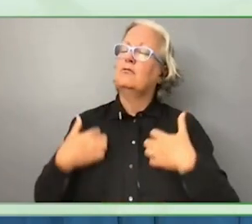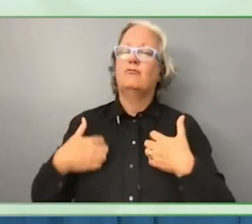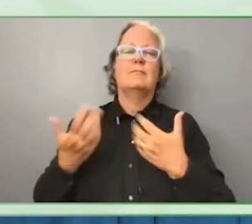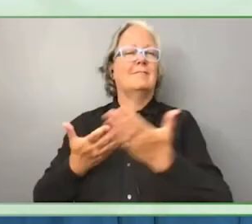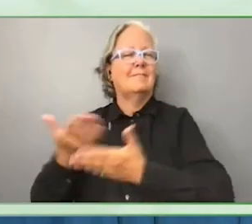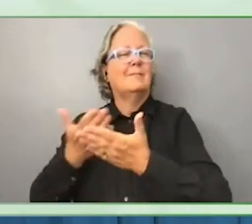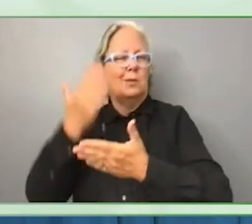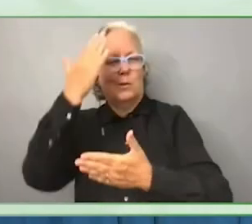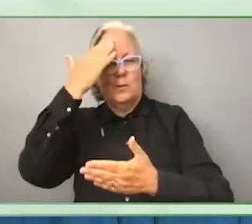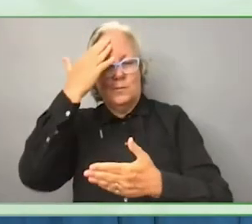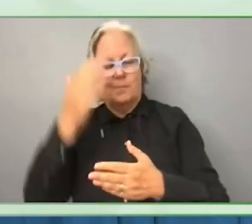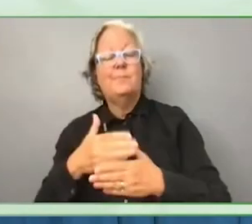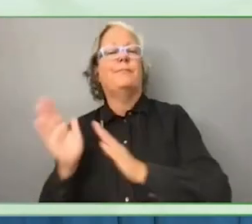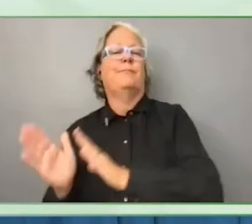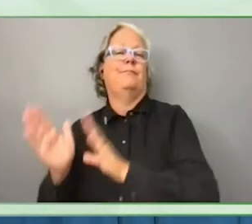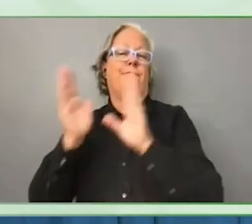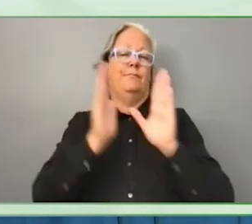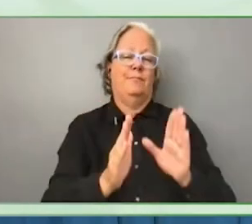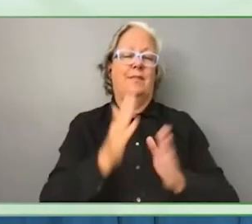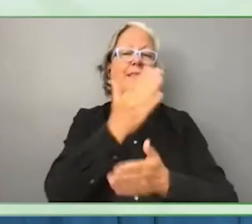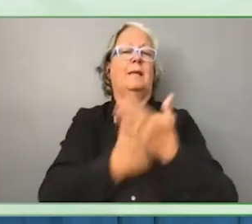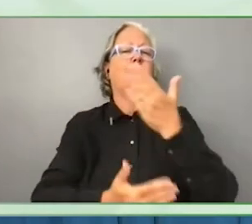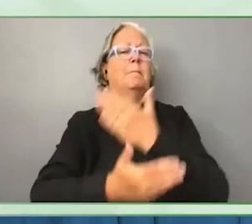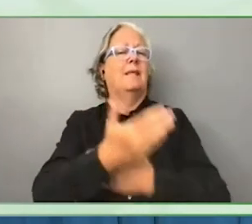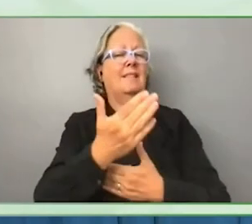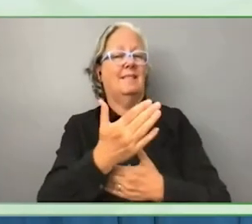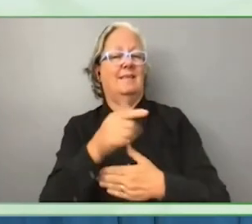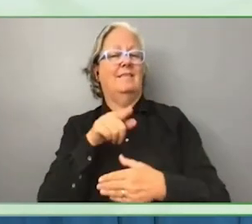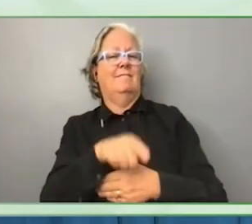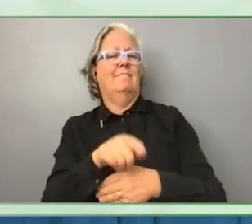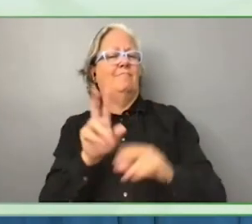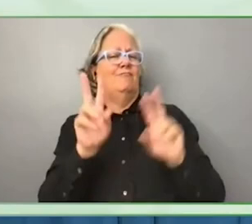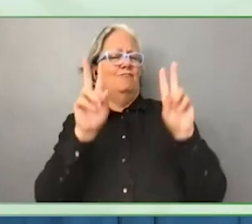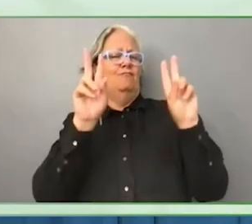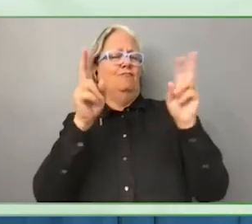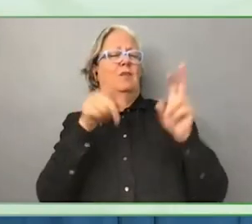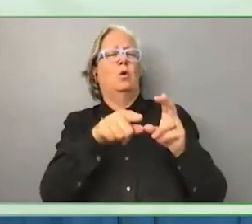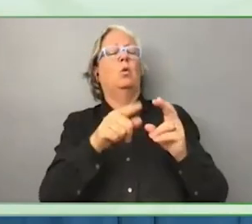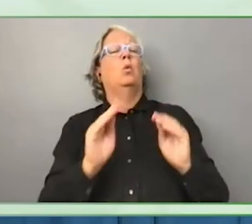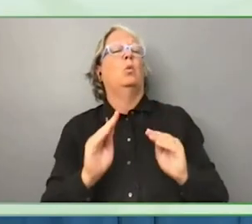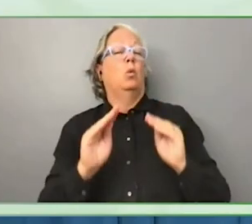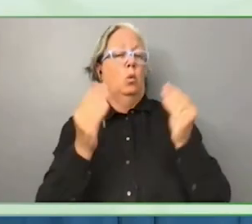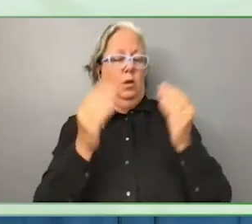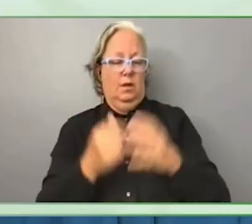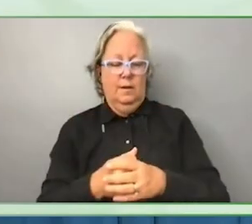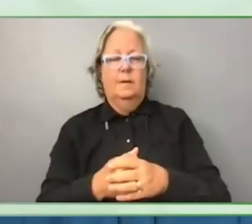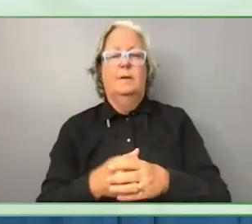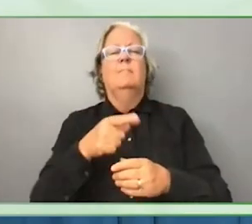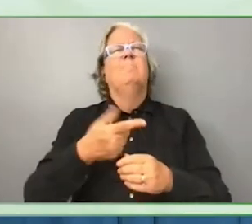They've come together quite spontaneously in the mid-90s and